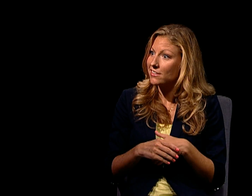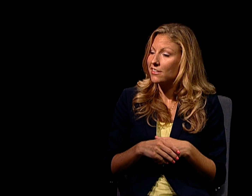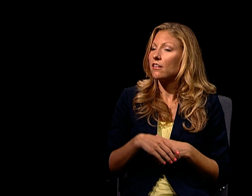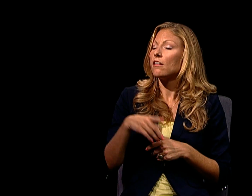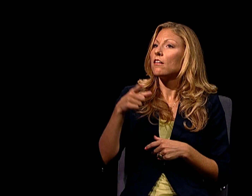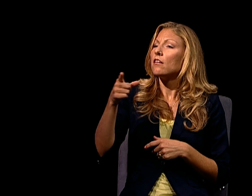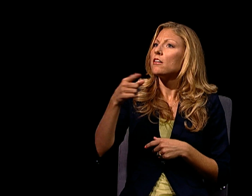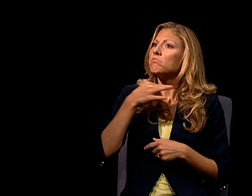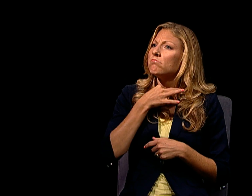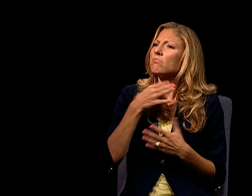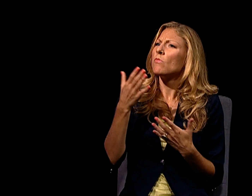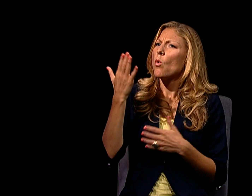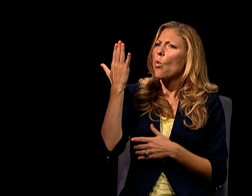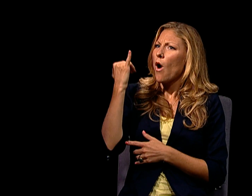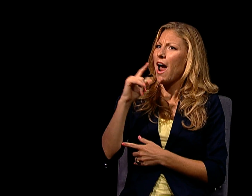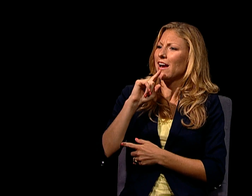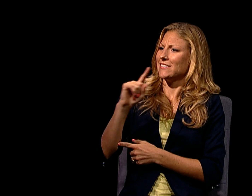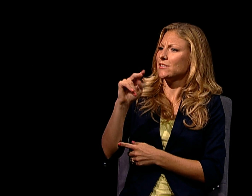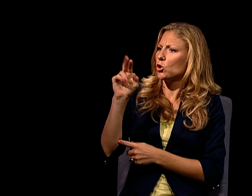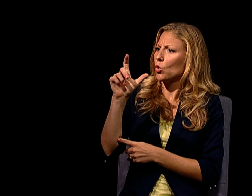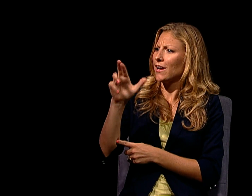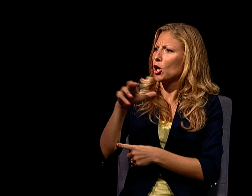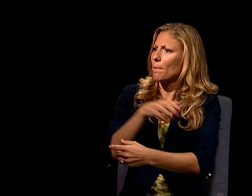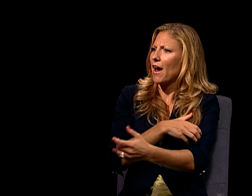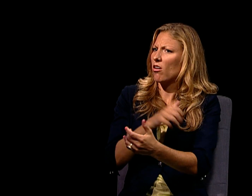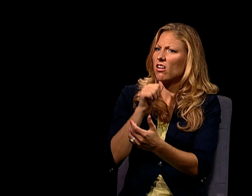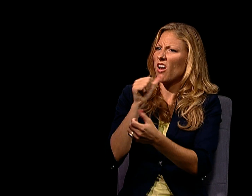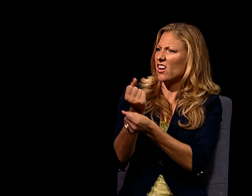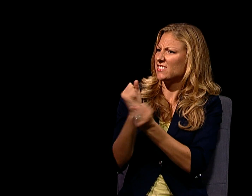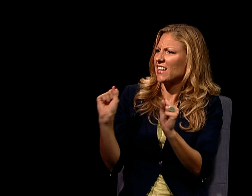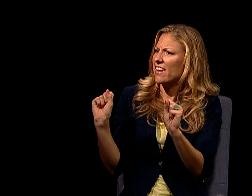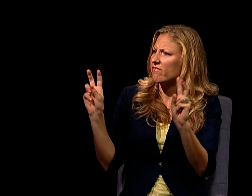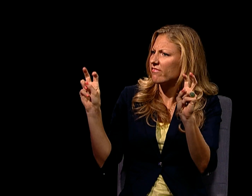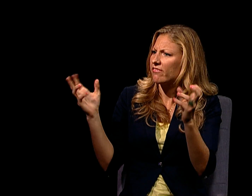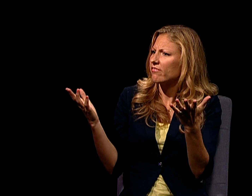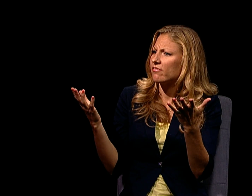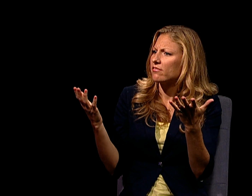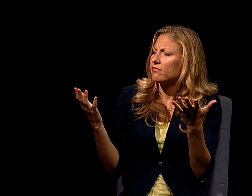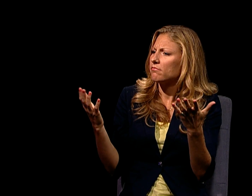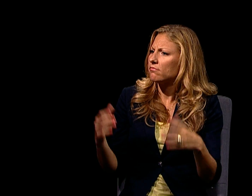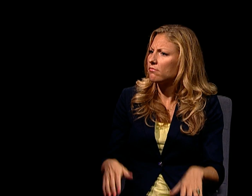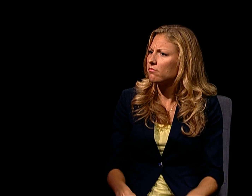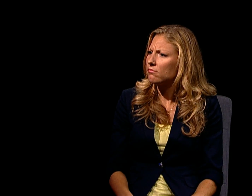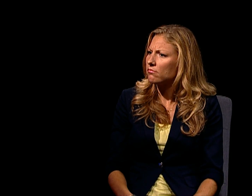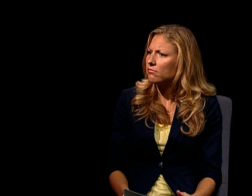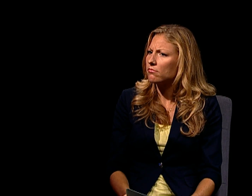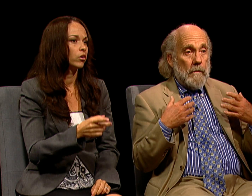OH, THAT'S AMAZING. SO, I'M CURIOUS WHY IS NUCLEAR POWER NOT SAFE?